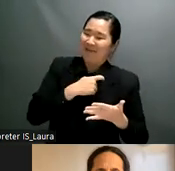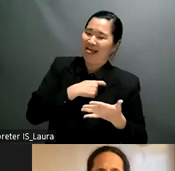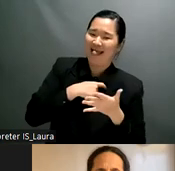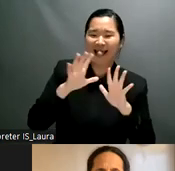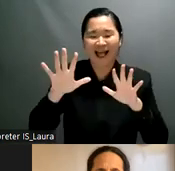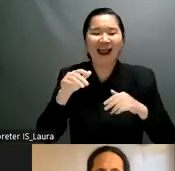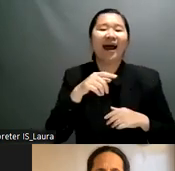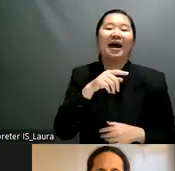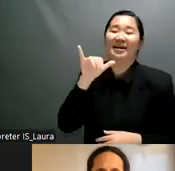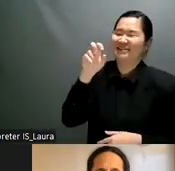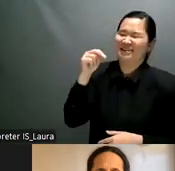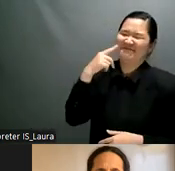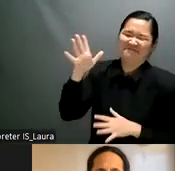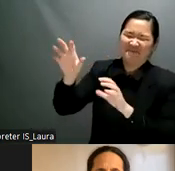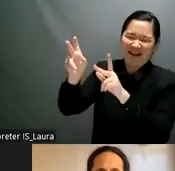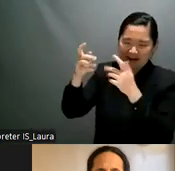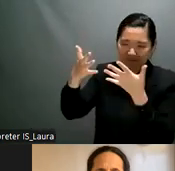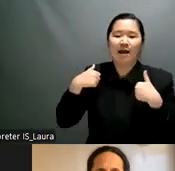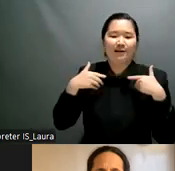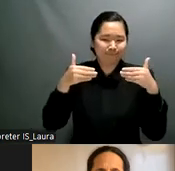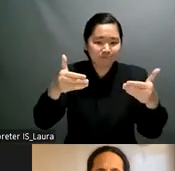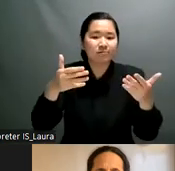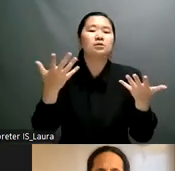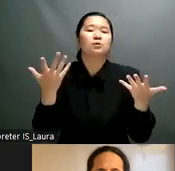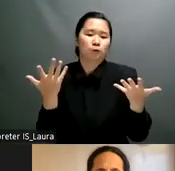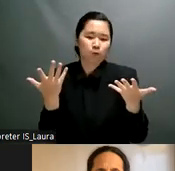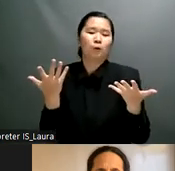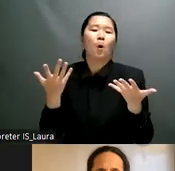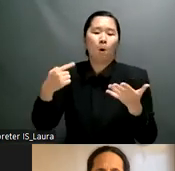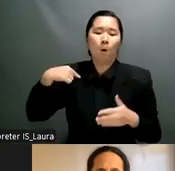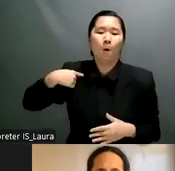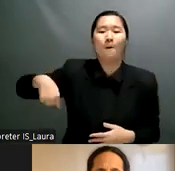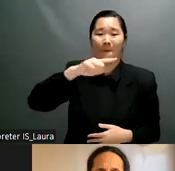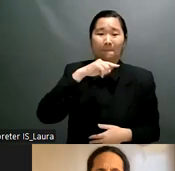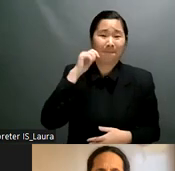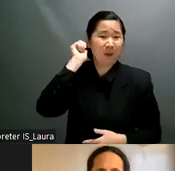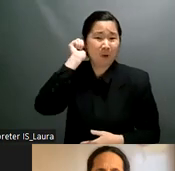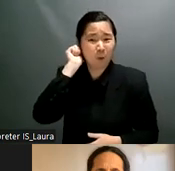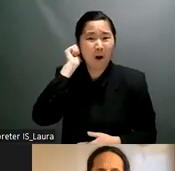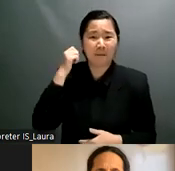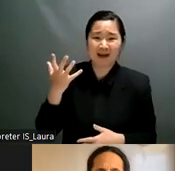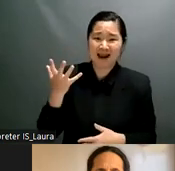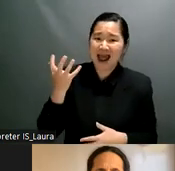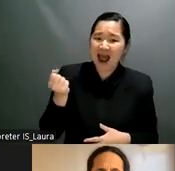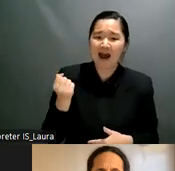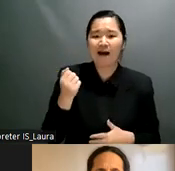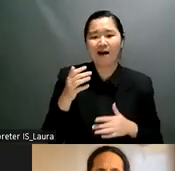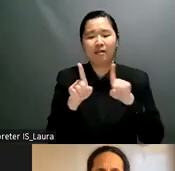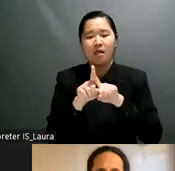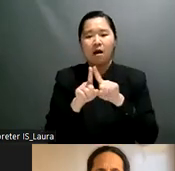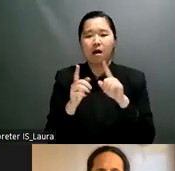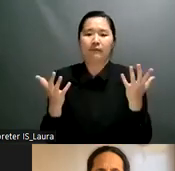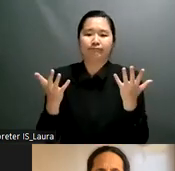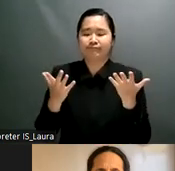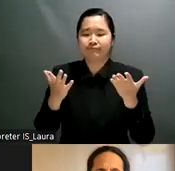i will talk a lot about about it globally irena will talk about argentina uh so the women with